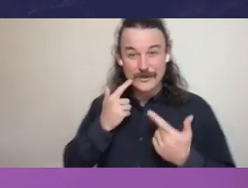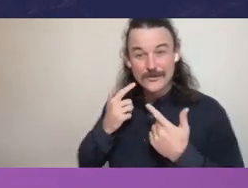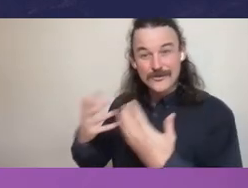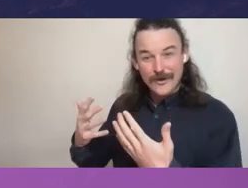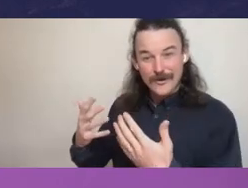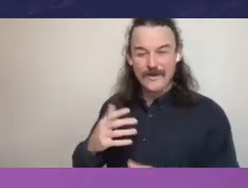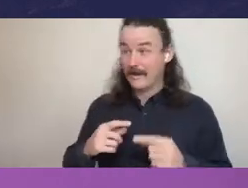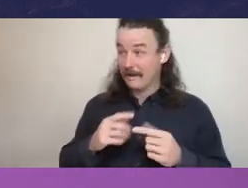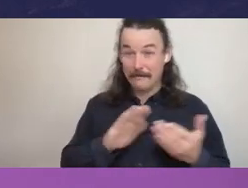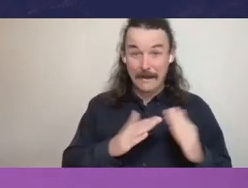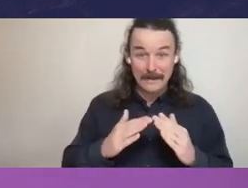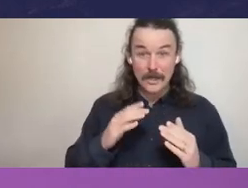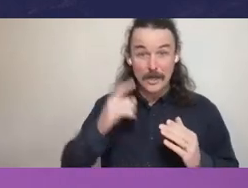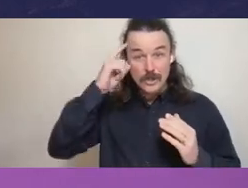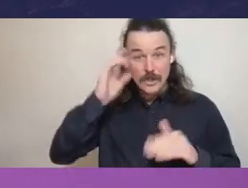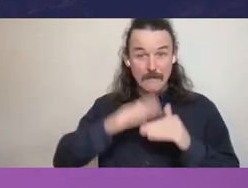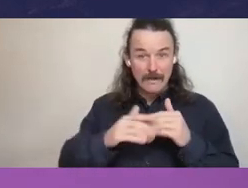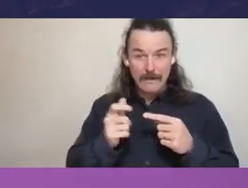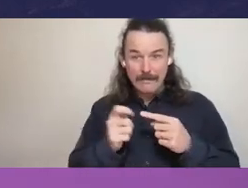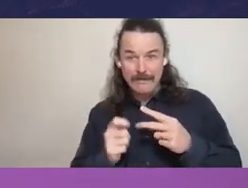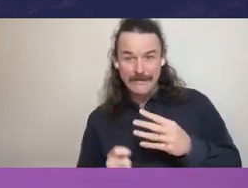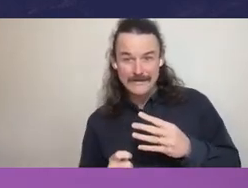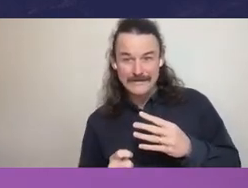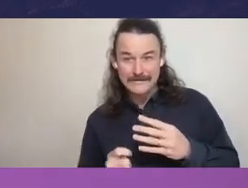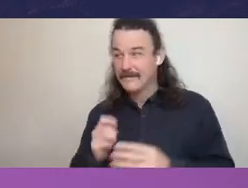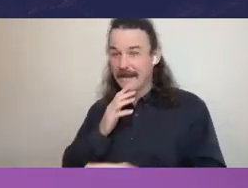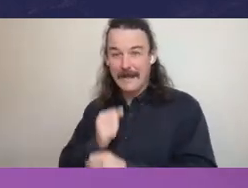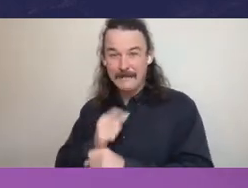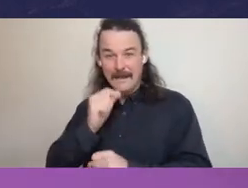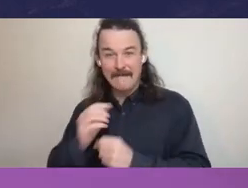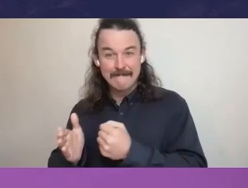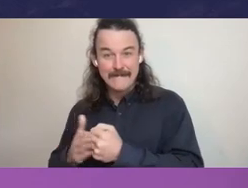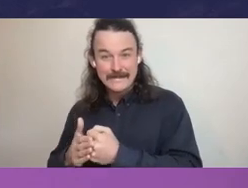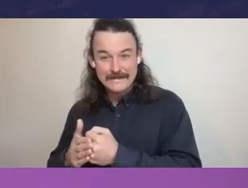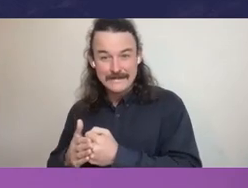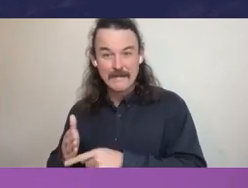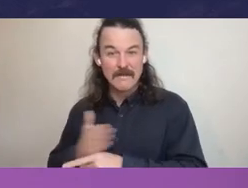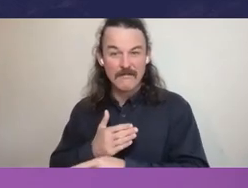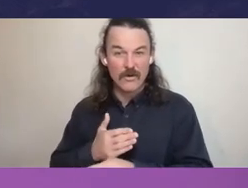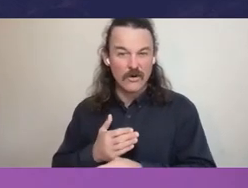that comes to the Ombudsman. So there are you know, there are some really simple techniques